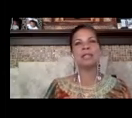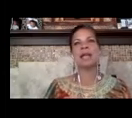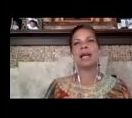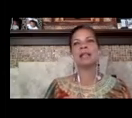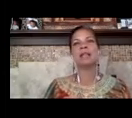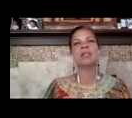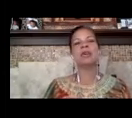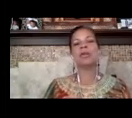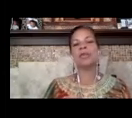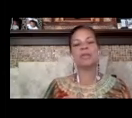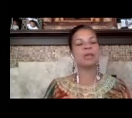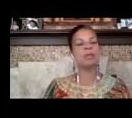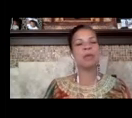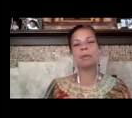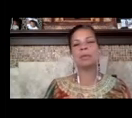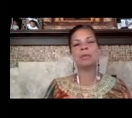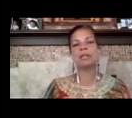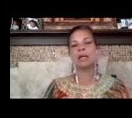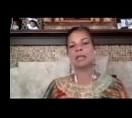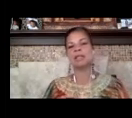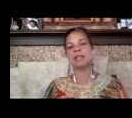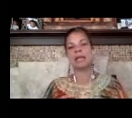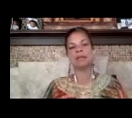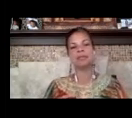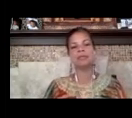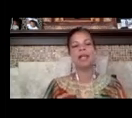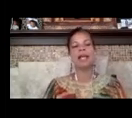that you know the verdict probably wouldn't come in today